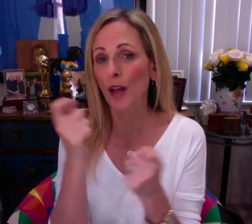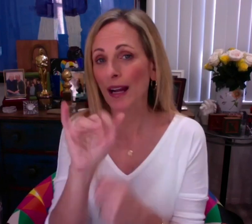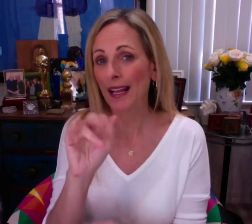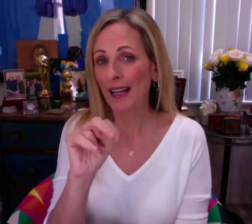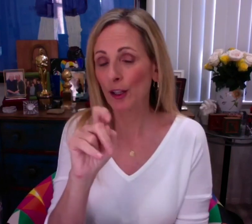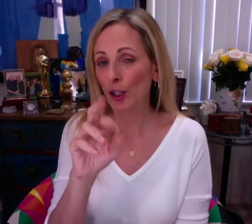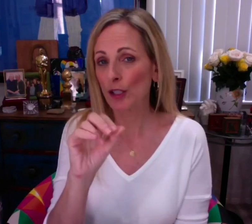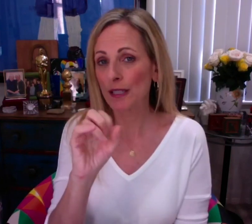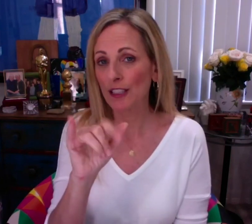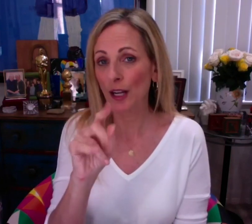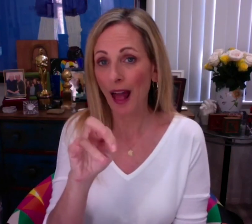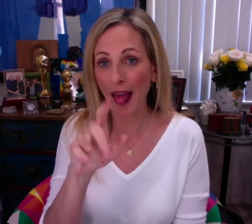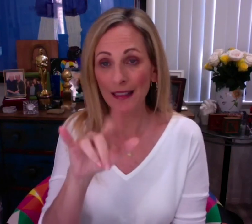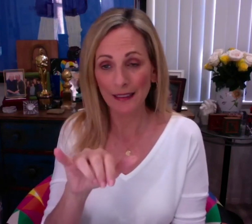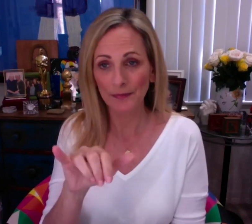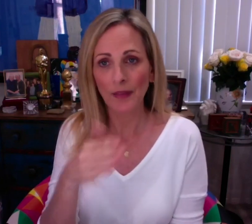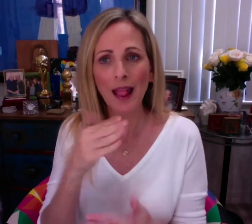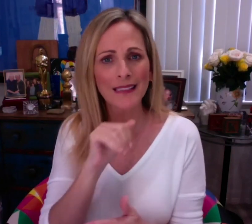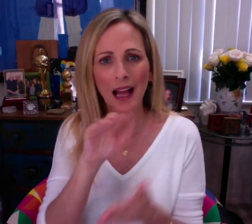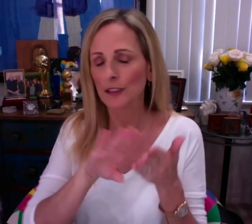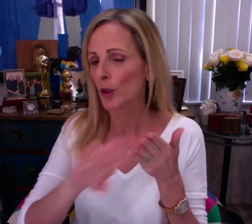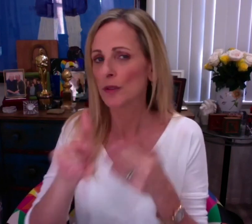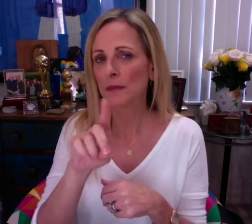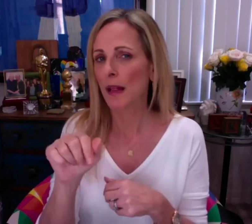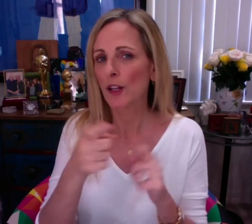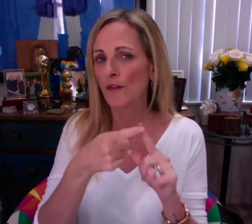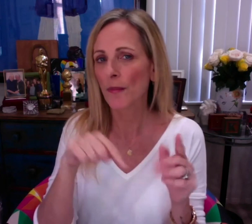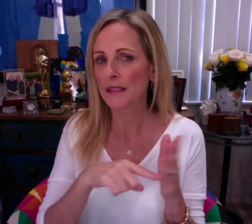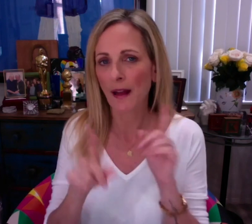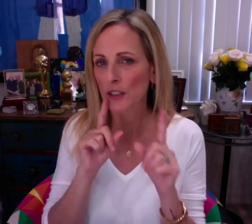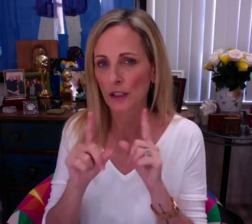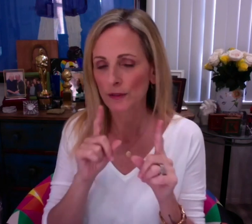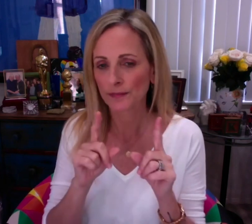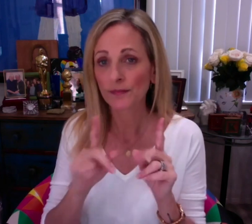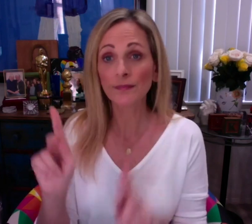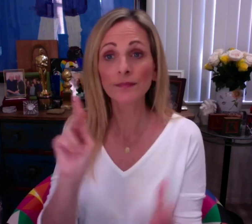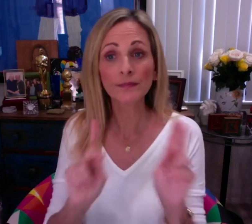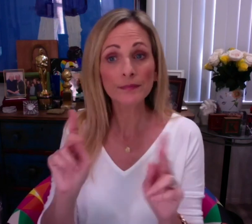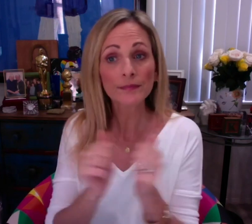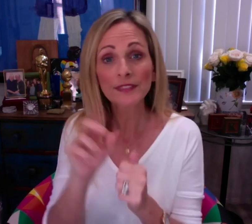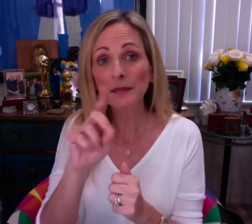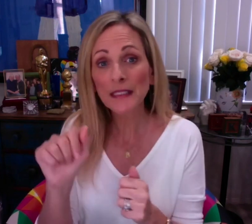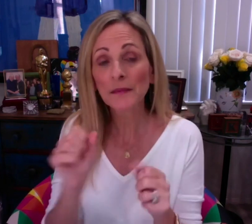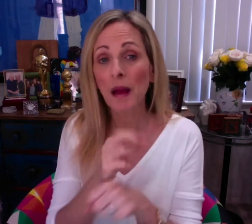In an era of celebrating intersectionality, let's not exclude disability from the conversation.